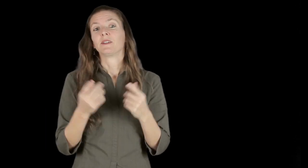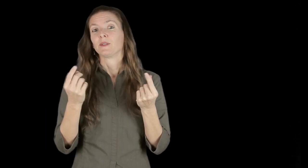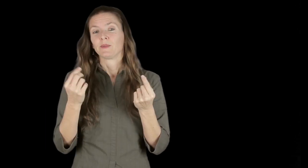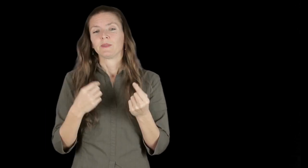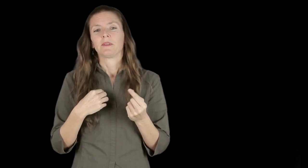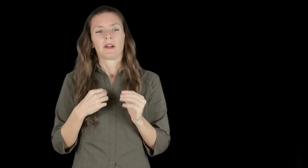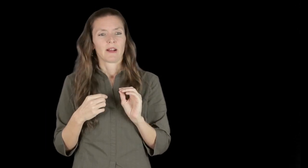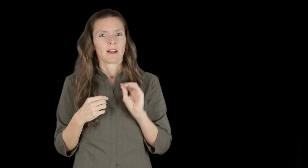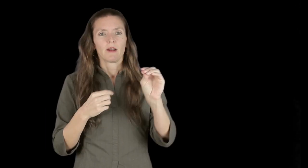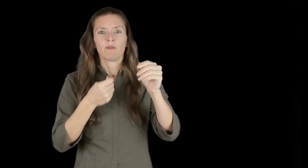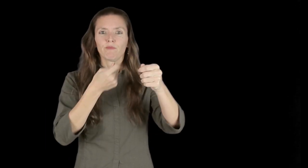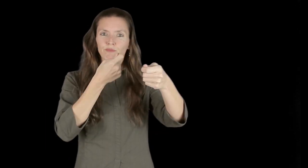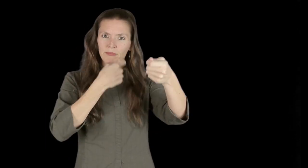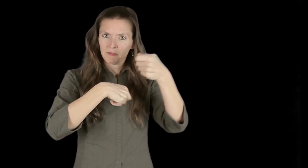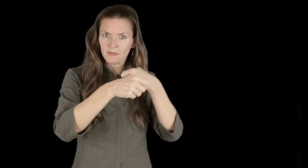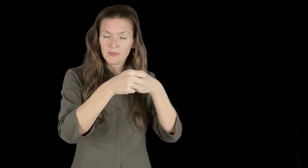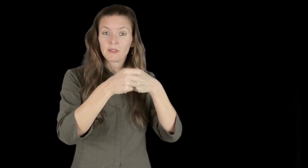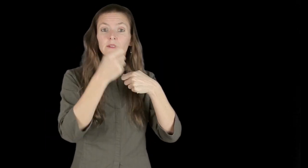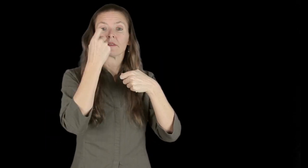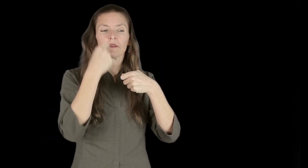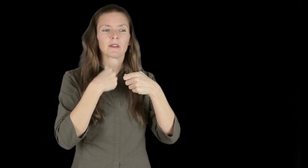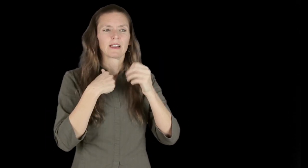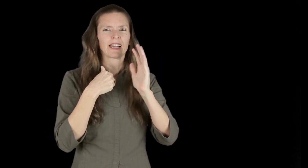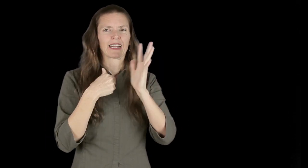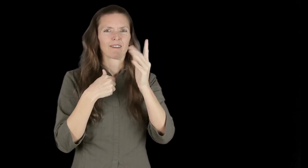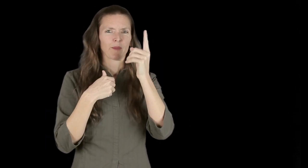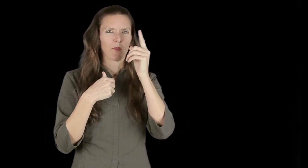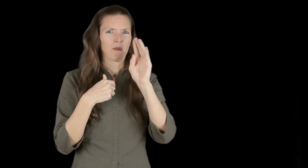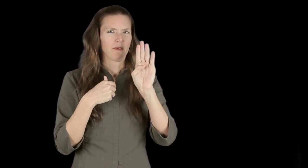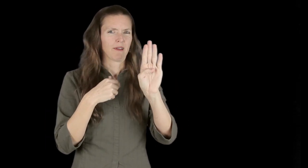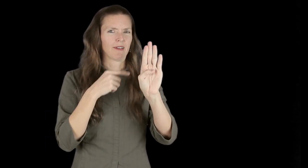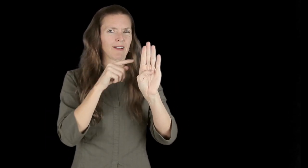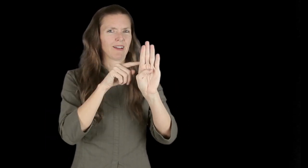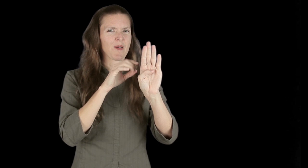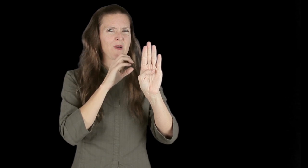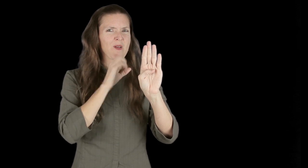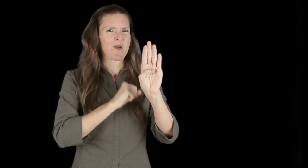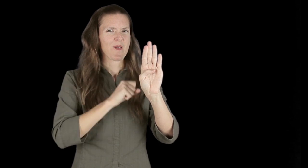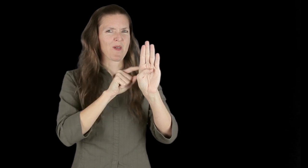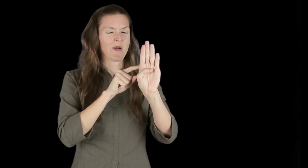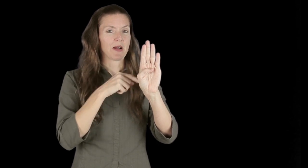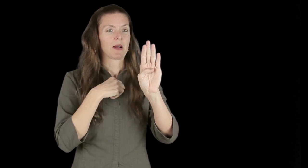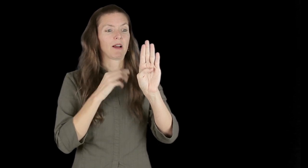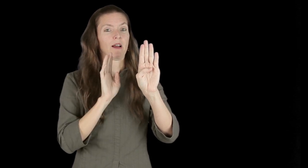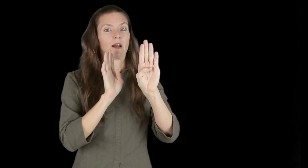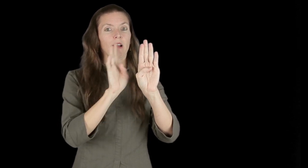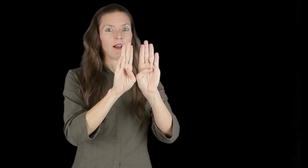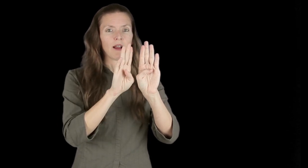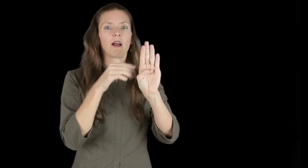I’ve left one original part of the erroneous footage so that it can be juxtaposed with added footage